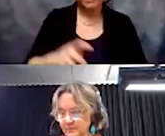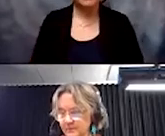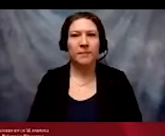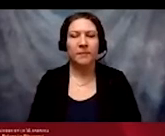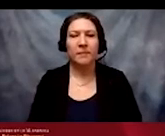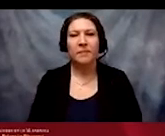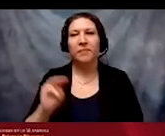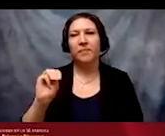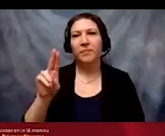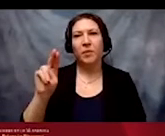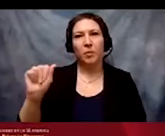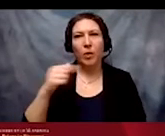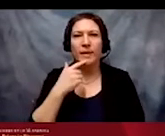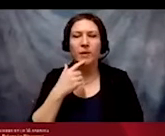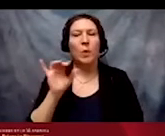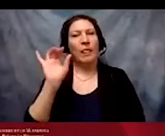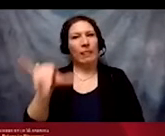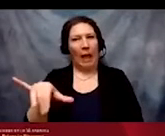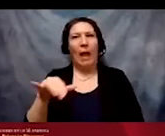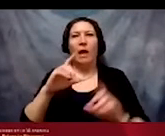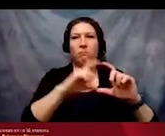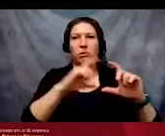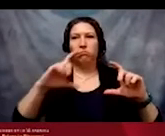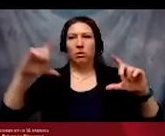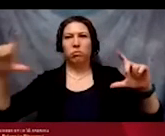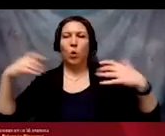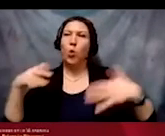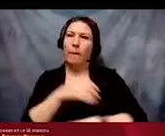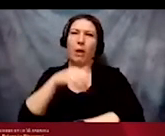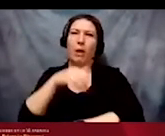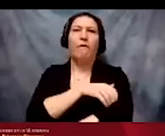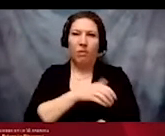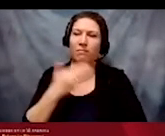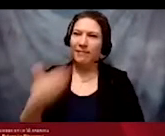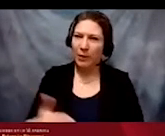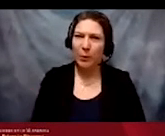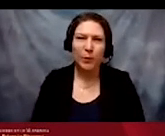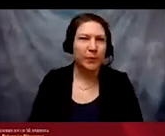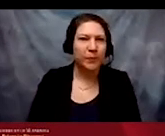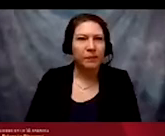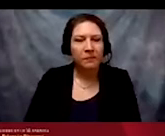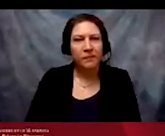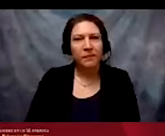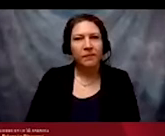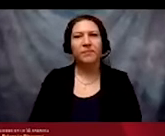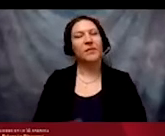that is a powerful visual tool that you went over so thank you, Rebecca. Muna speaking here.